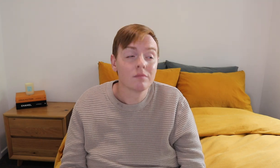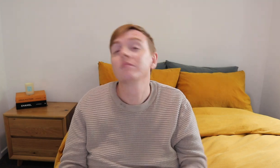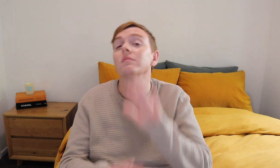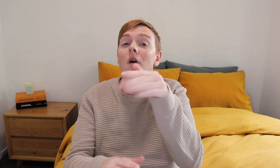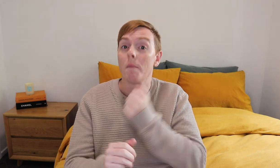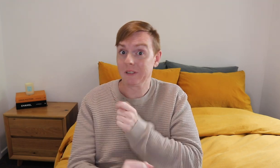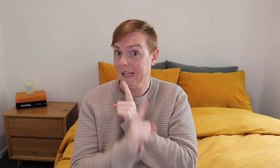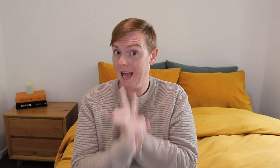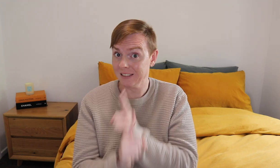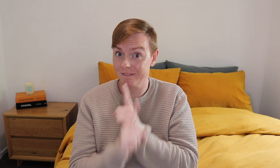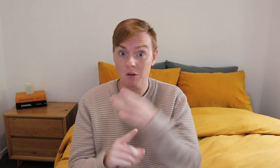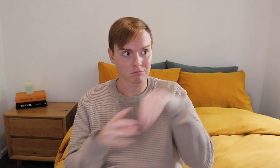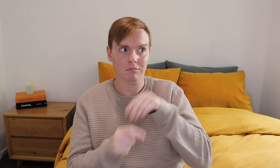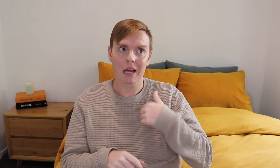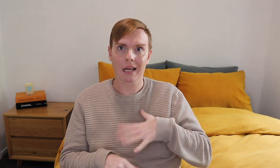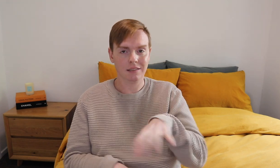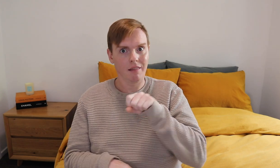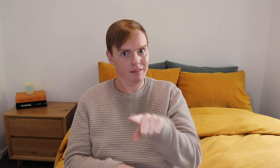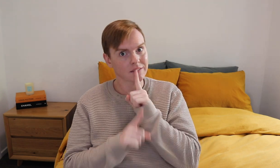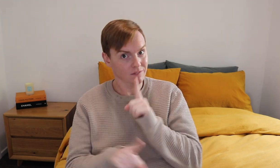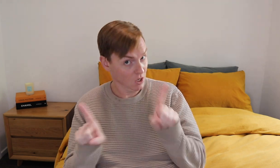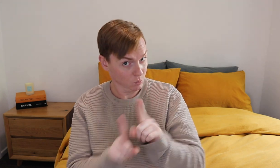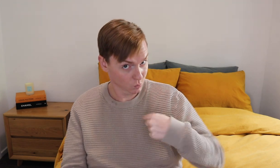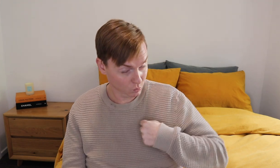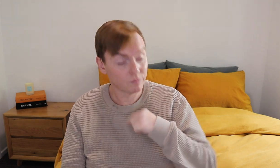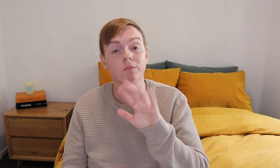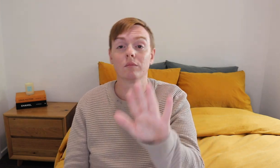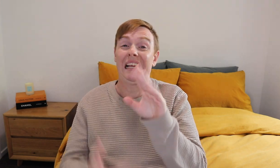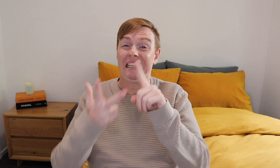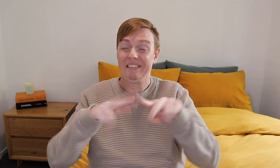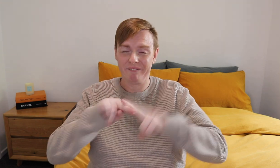I will give you an advice including myself, I need to take that advice too.